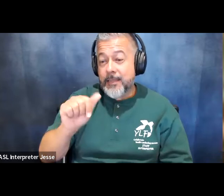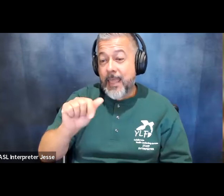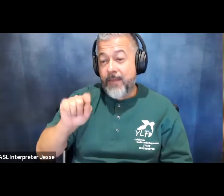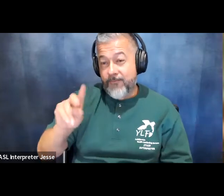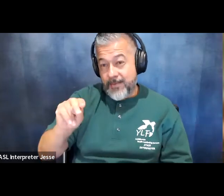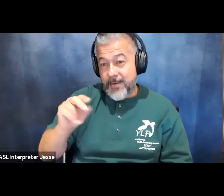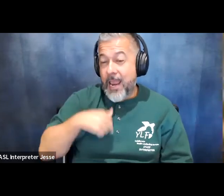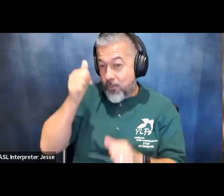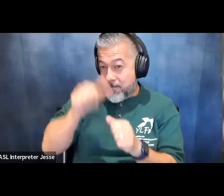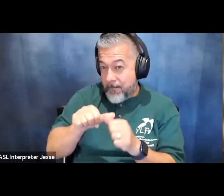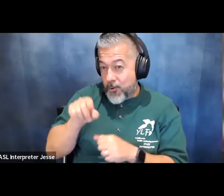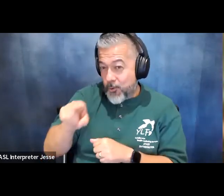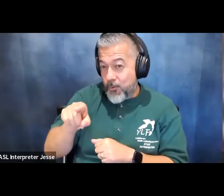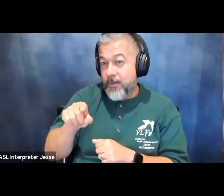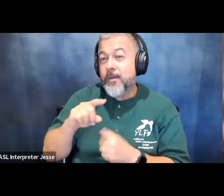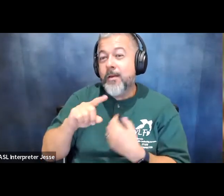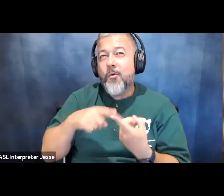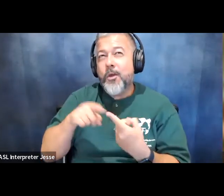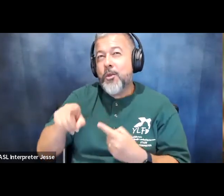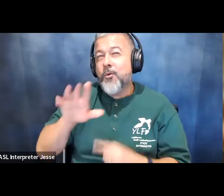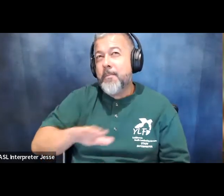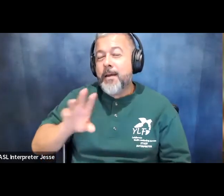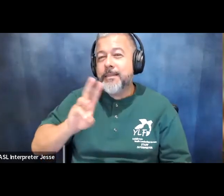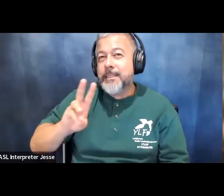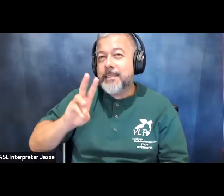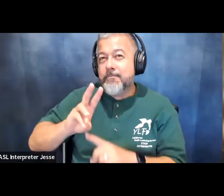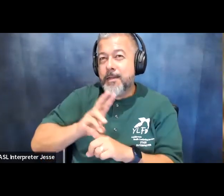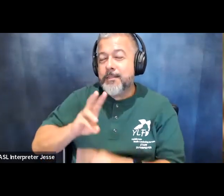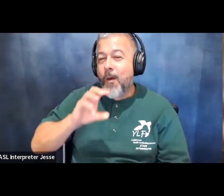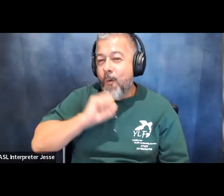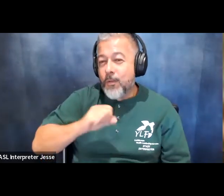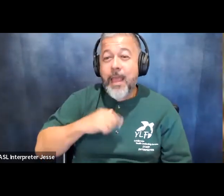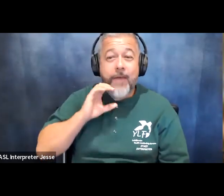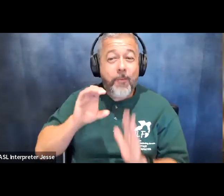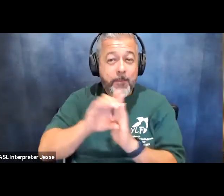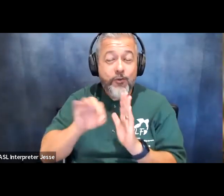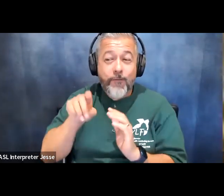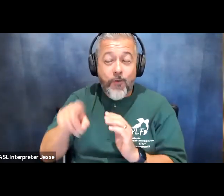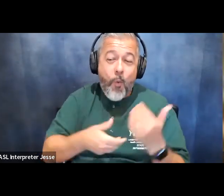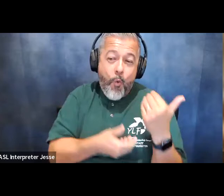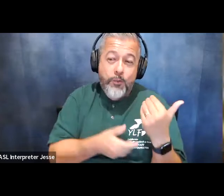remember when you were about six months old i have a picture holding you at a little people